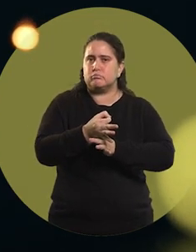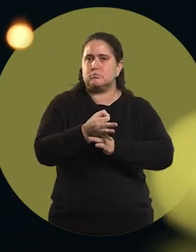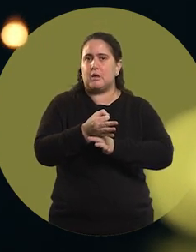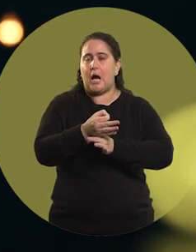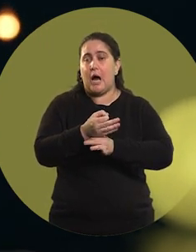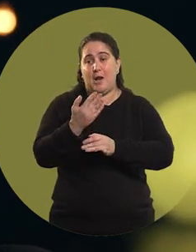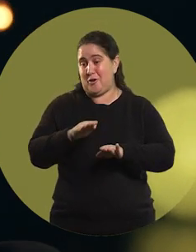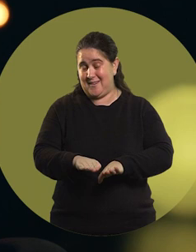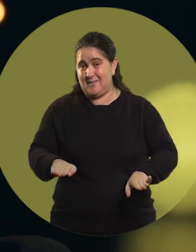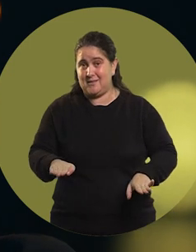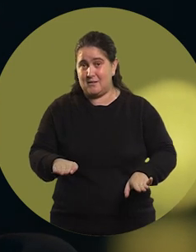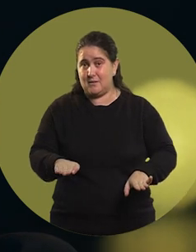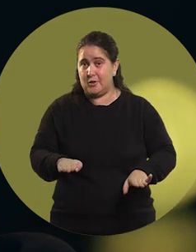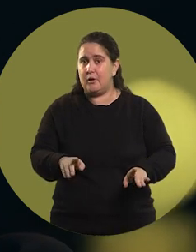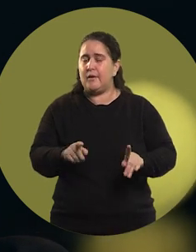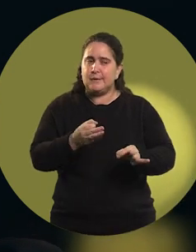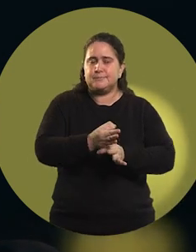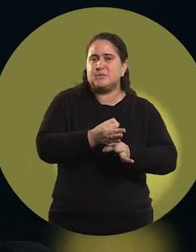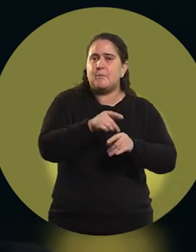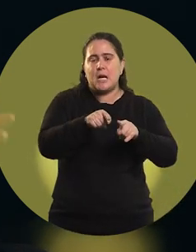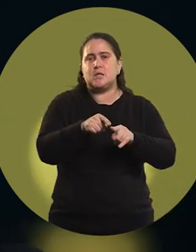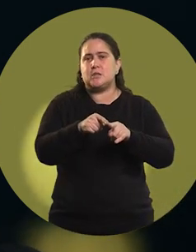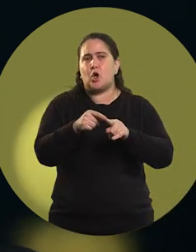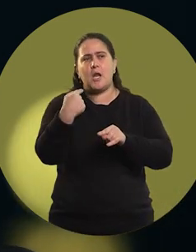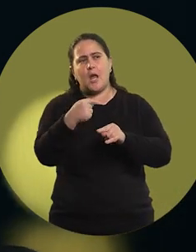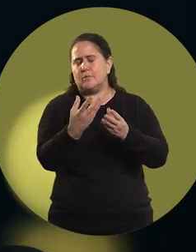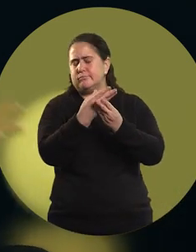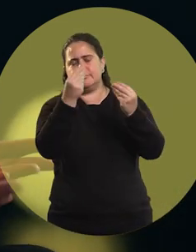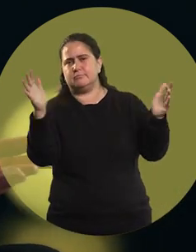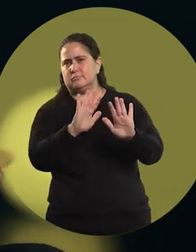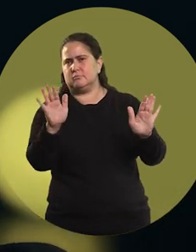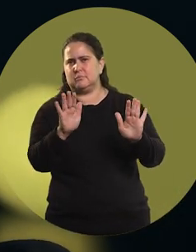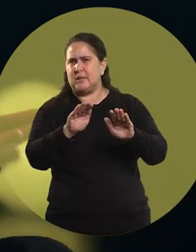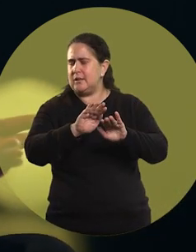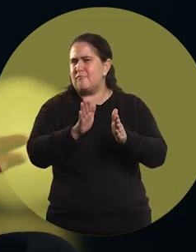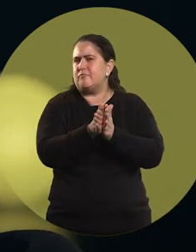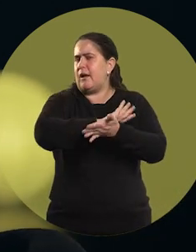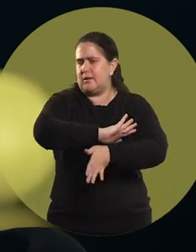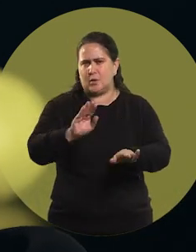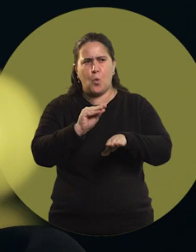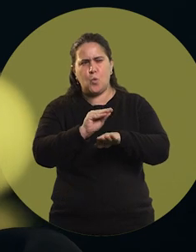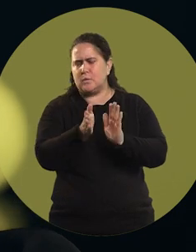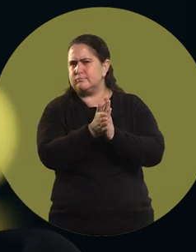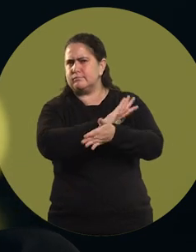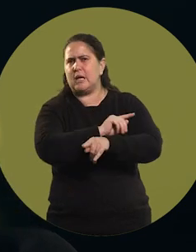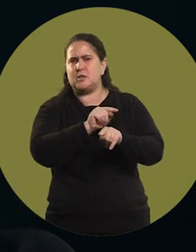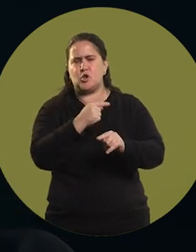the younger generations so that these prejudices no longer exist, and are eradicated from our culture, from our society.